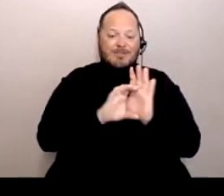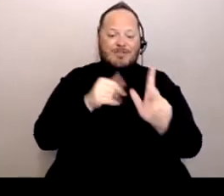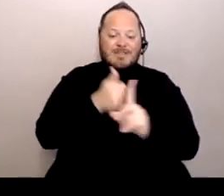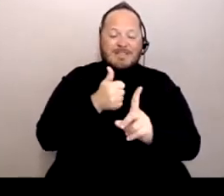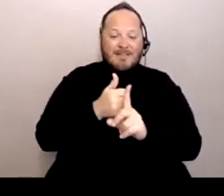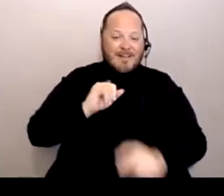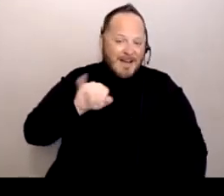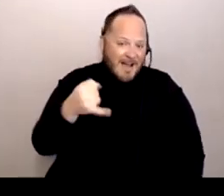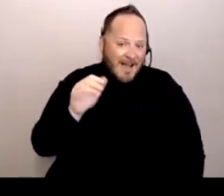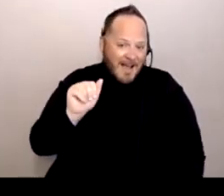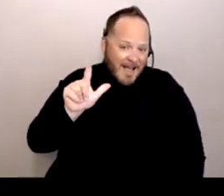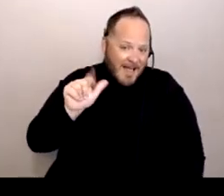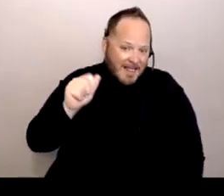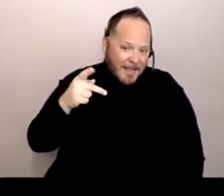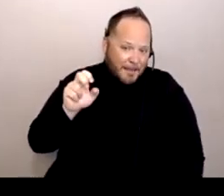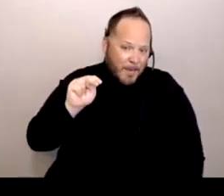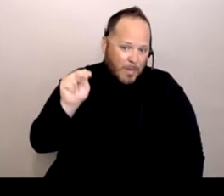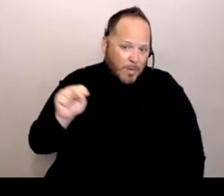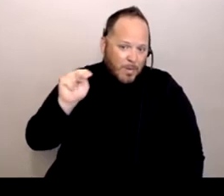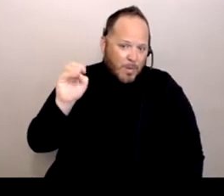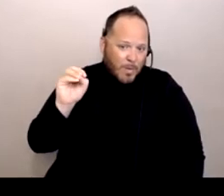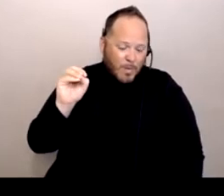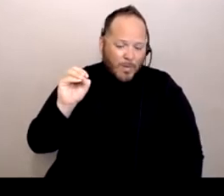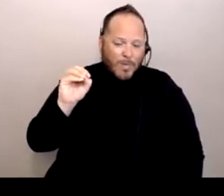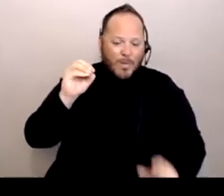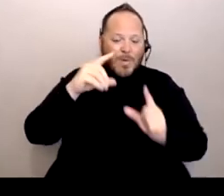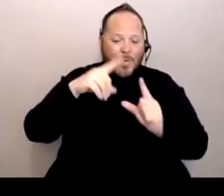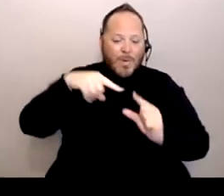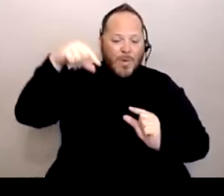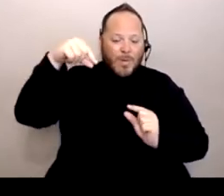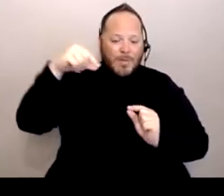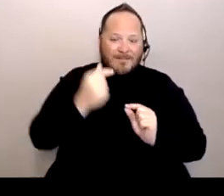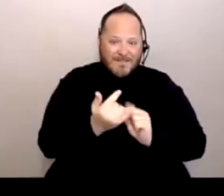and it's actually the mouth of a little face, and the eyes are watering up.